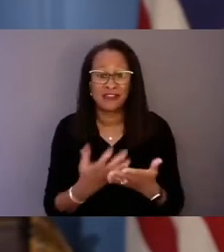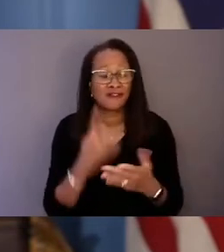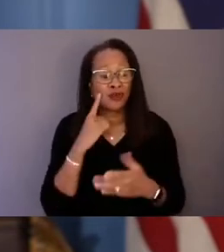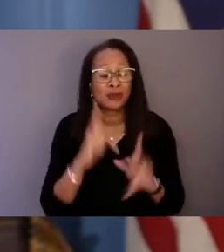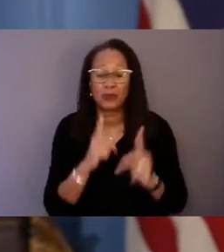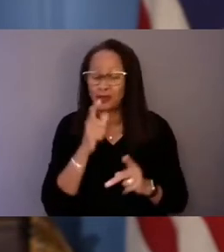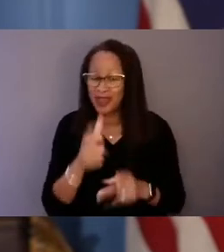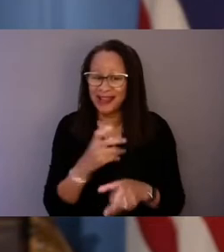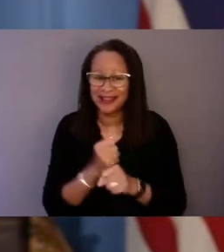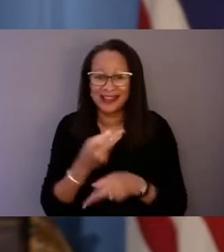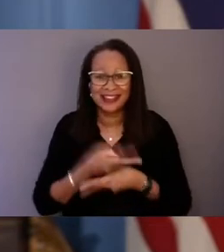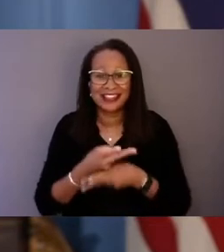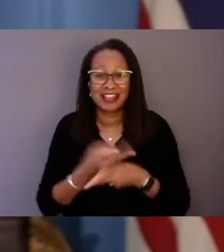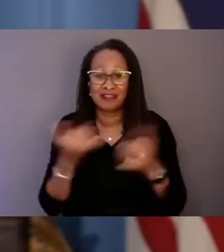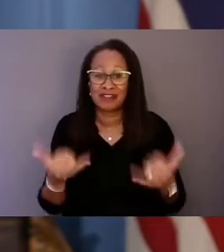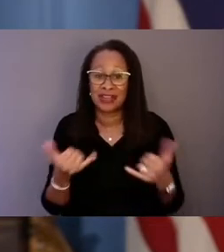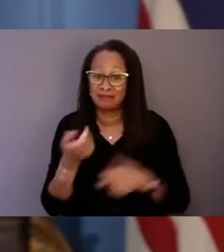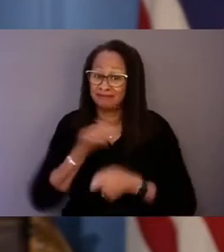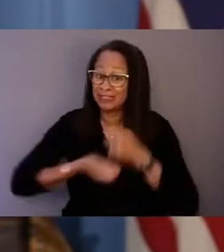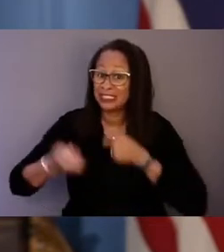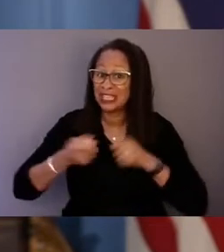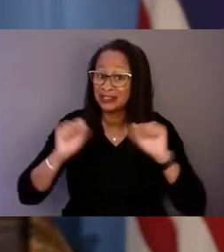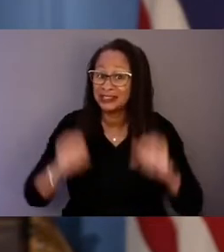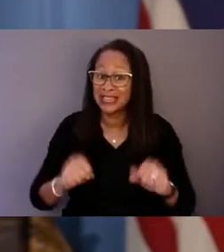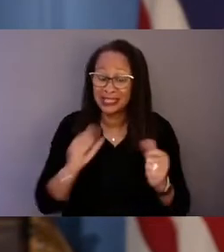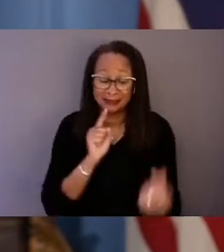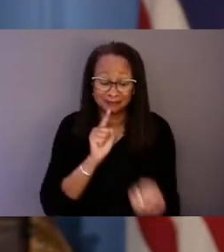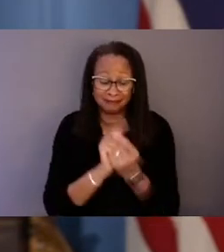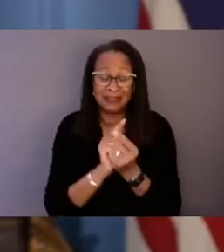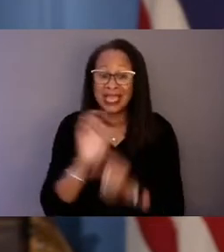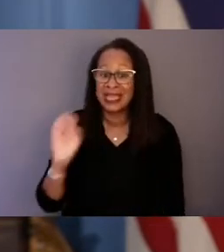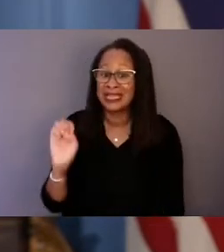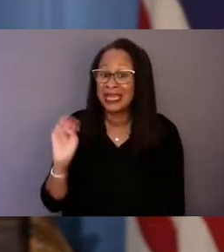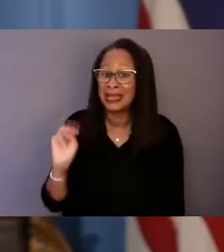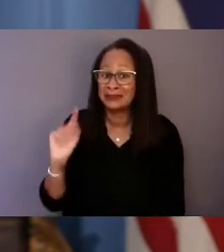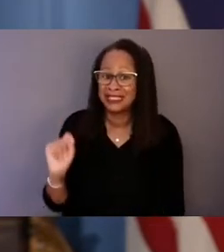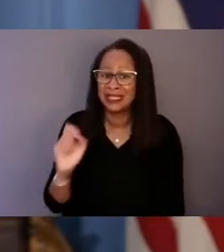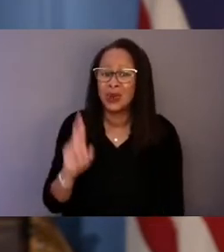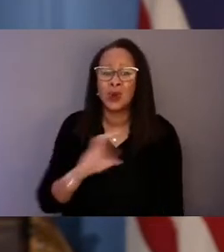Instead, they can encounter EMTs or law enforcement who aren't trained to help,